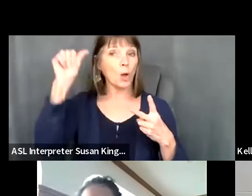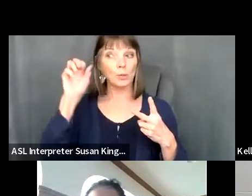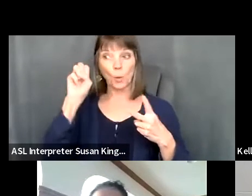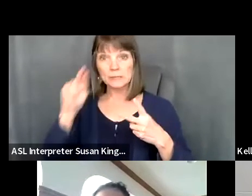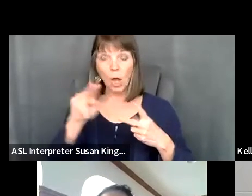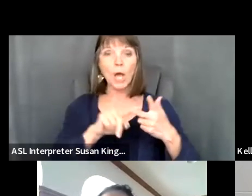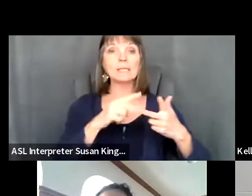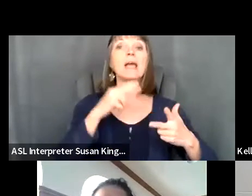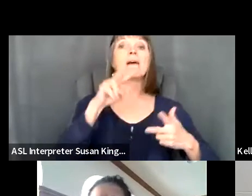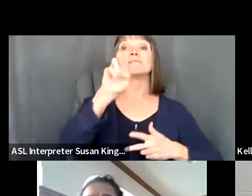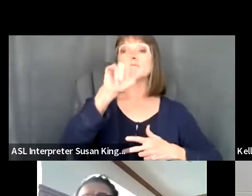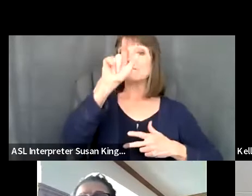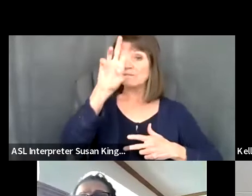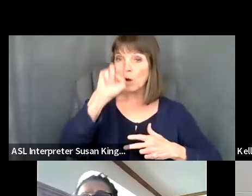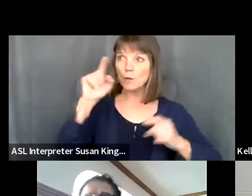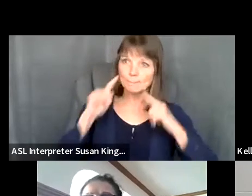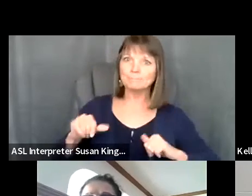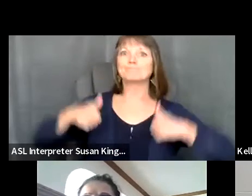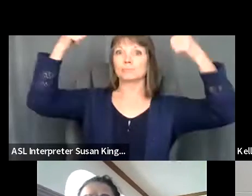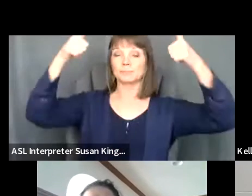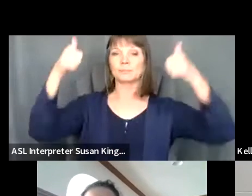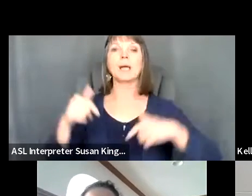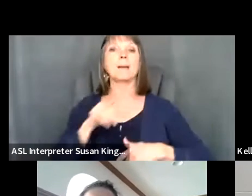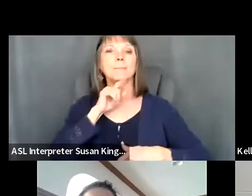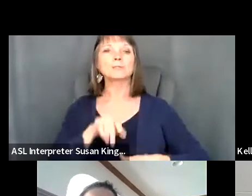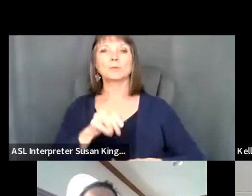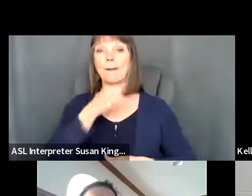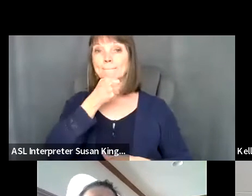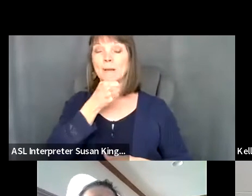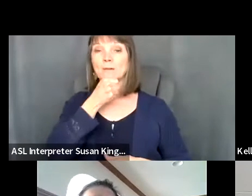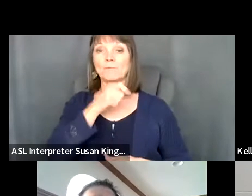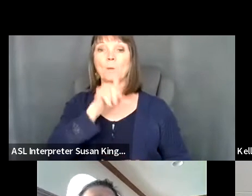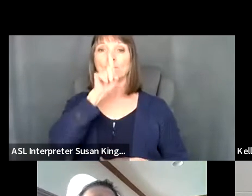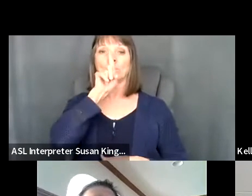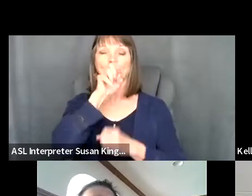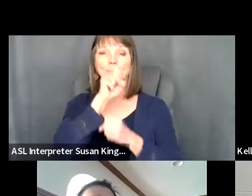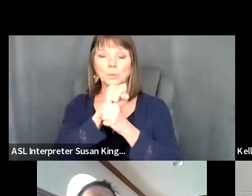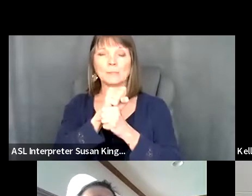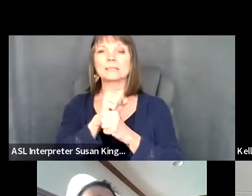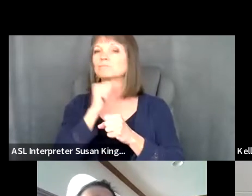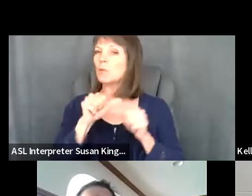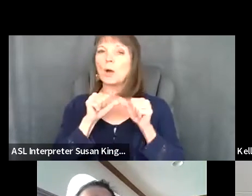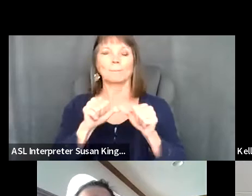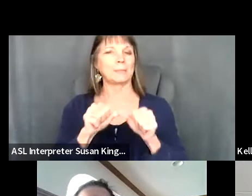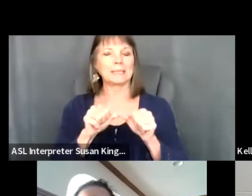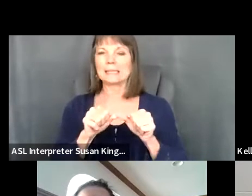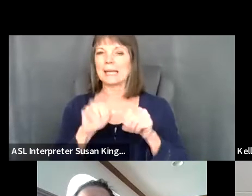Dina Reynolds: Please be sure your microphone is muted for the duration of the call. Unless you are speaking Dina Reynolds: or asking questions.